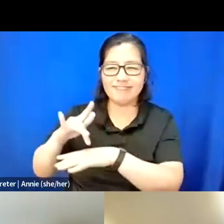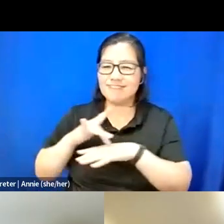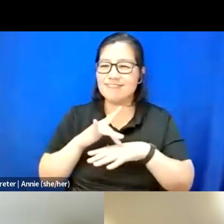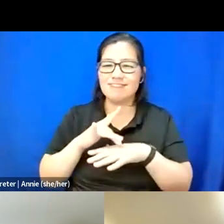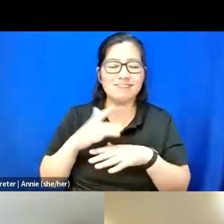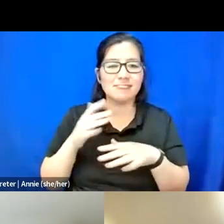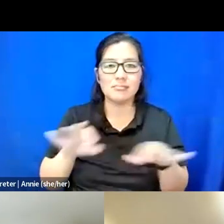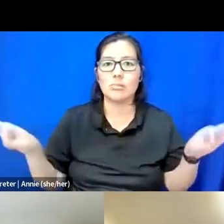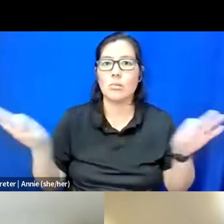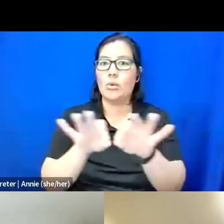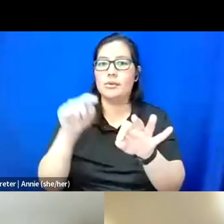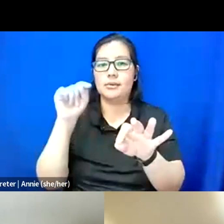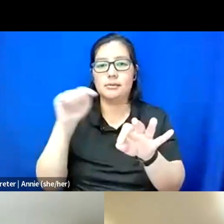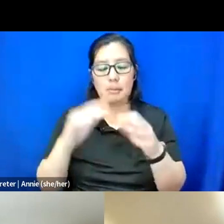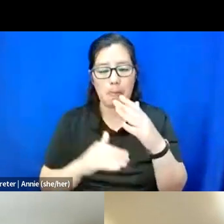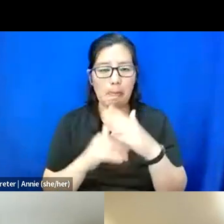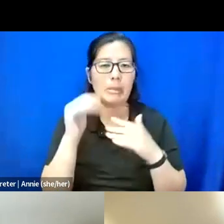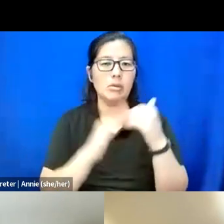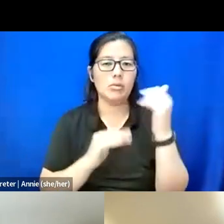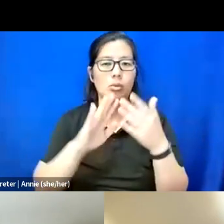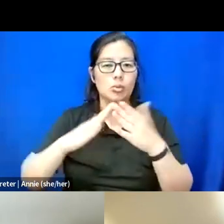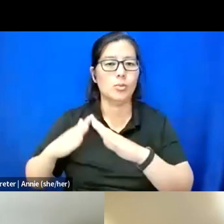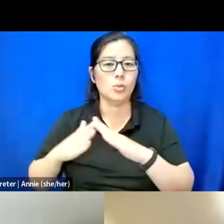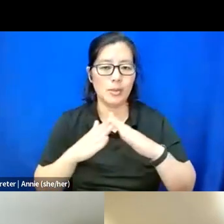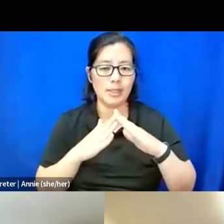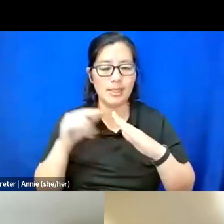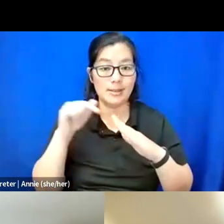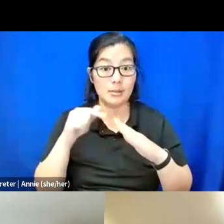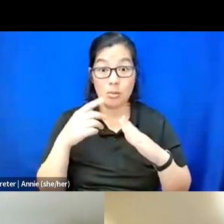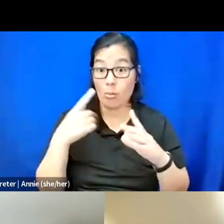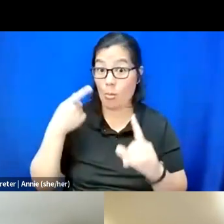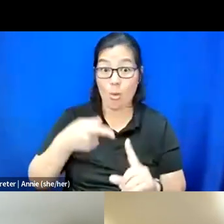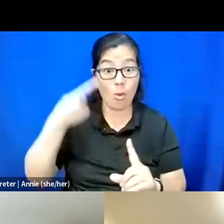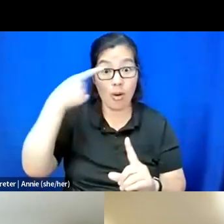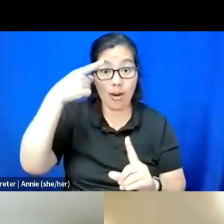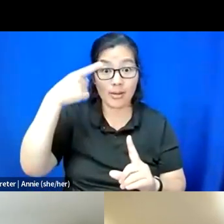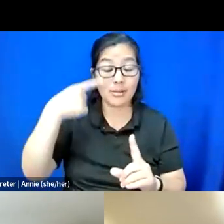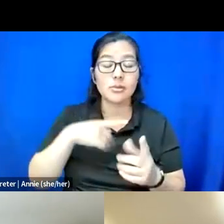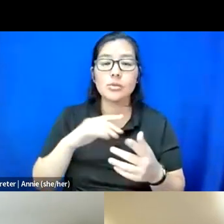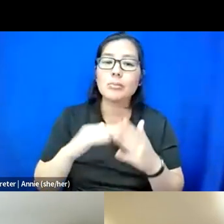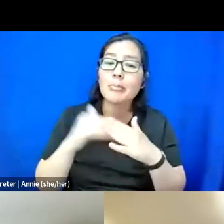of building these communities is really to give space, to feel peace, to feel invigorated,